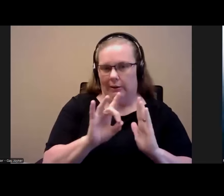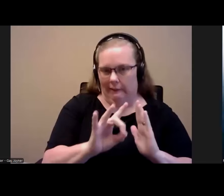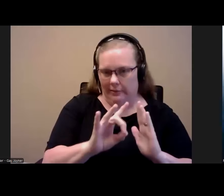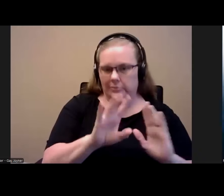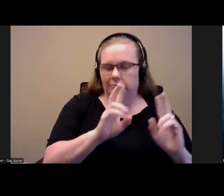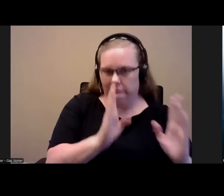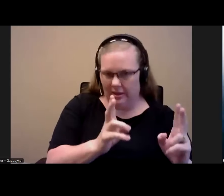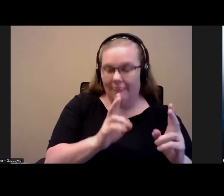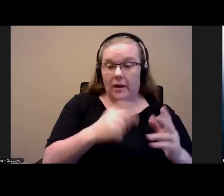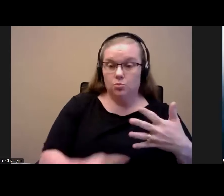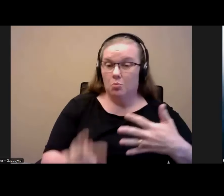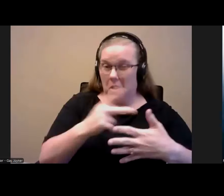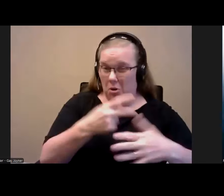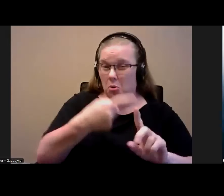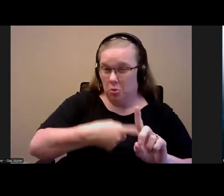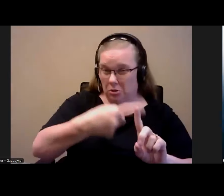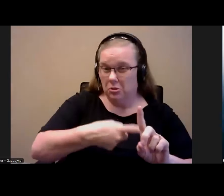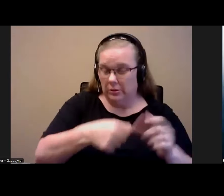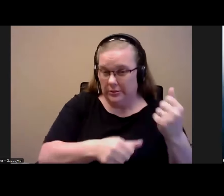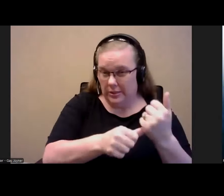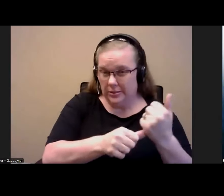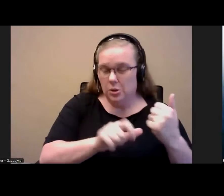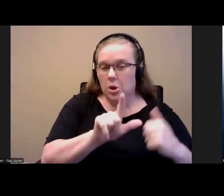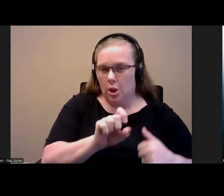assistance that we provide to low-income households across the country to be able